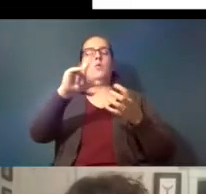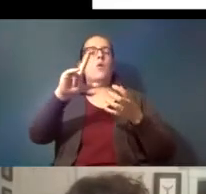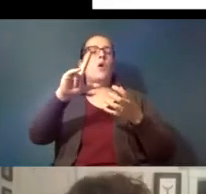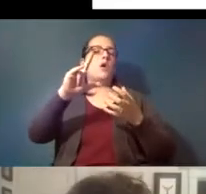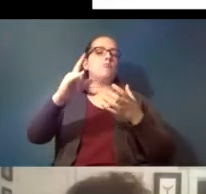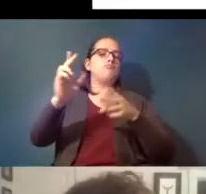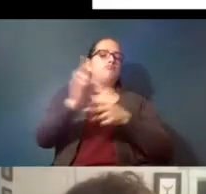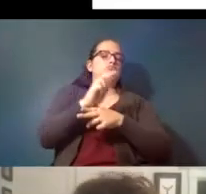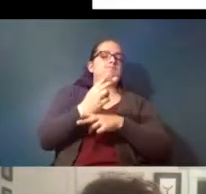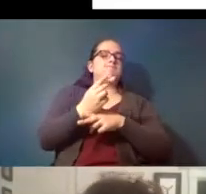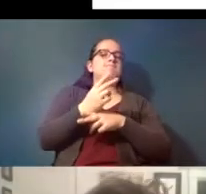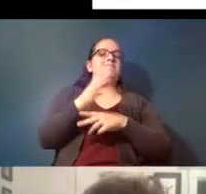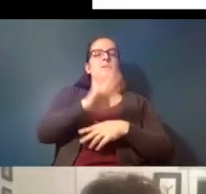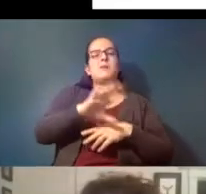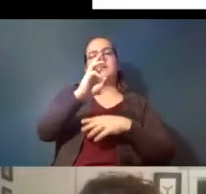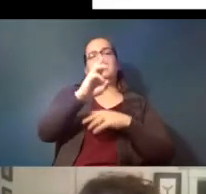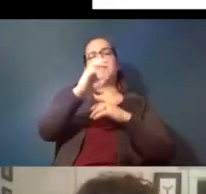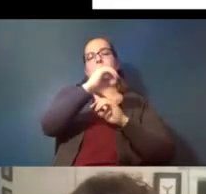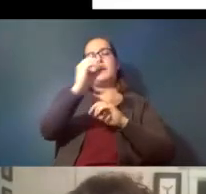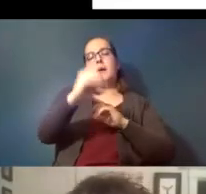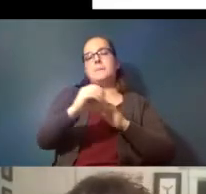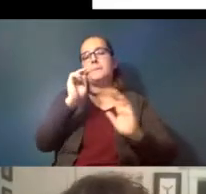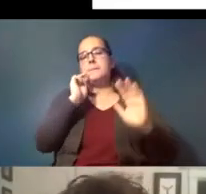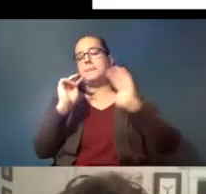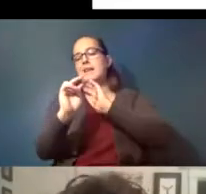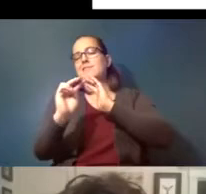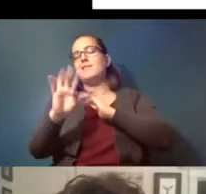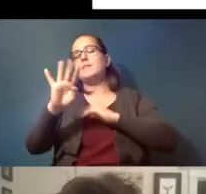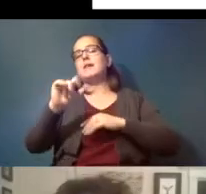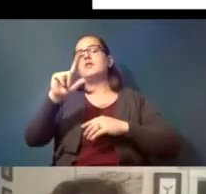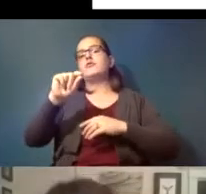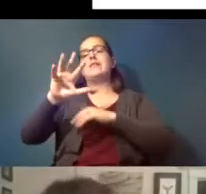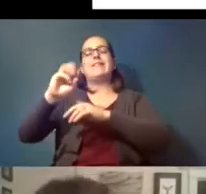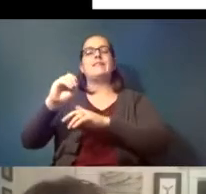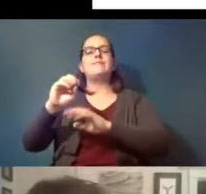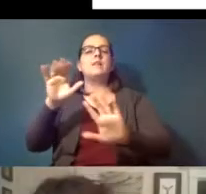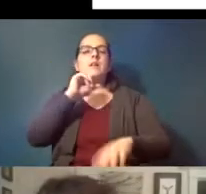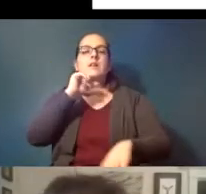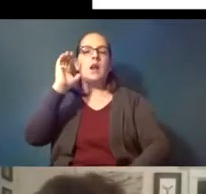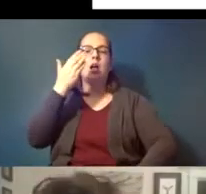six percent uh predictions are that by 2050 and it doesn't seem that that many of these studies